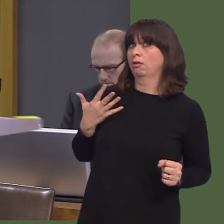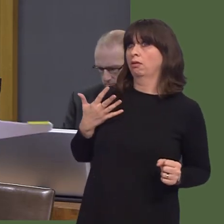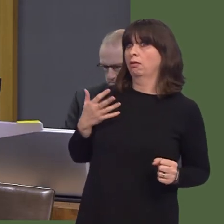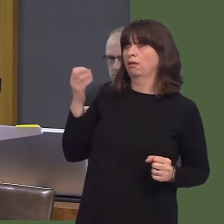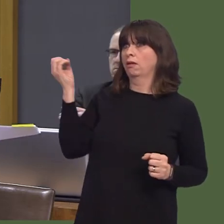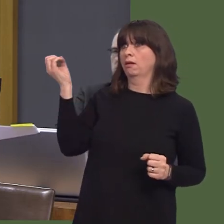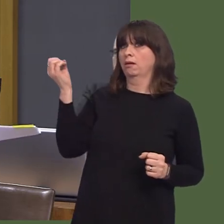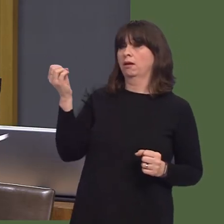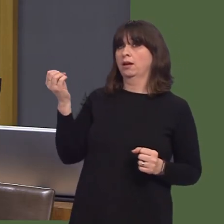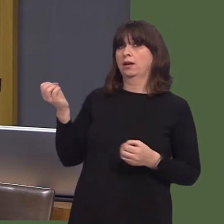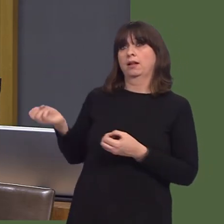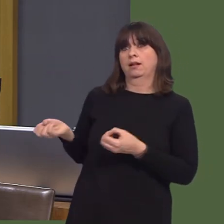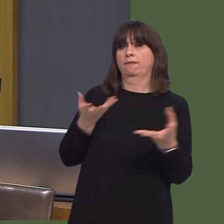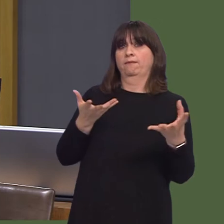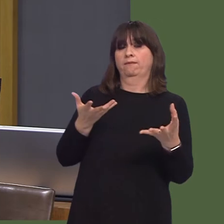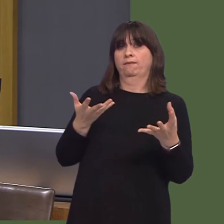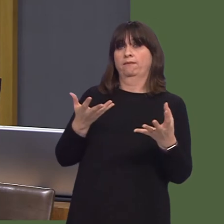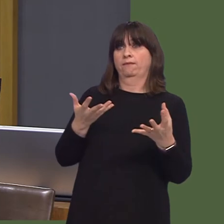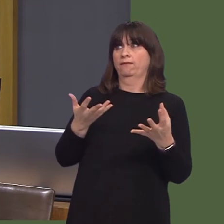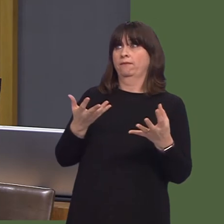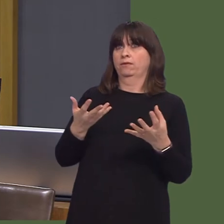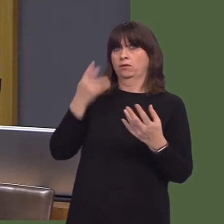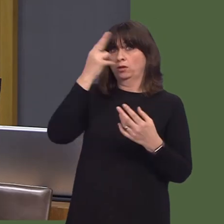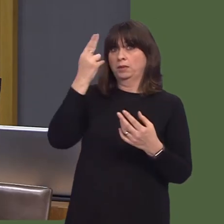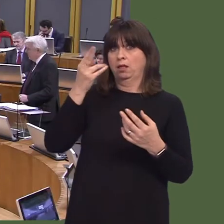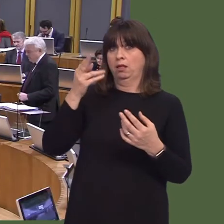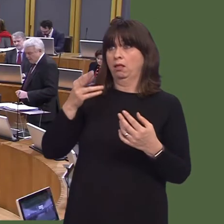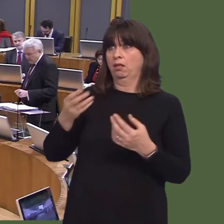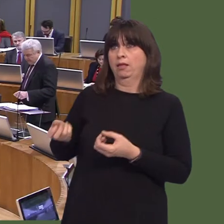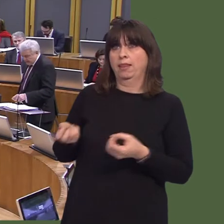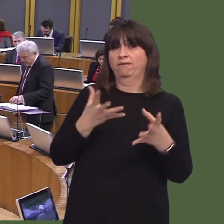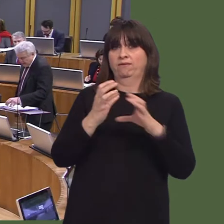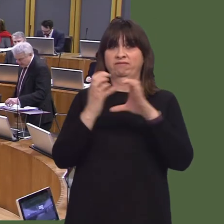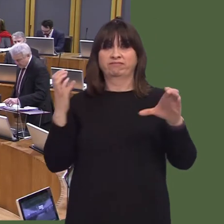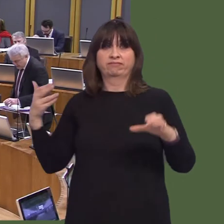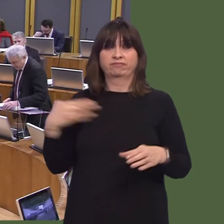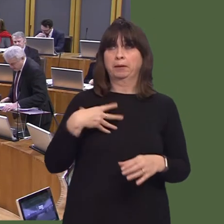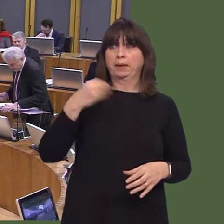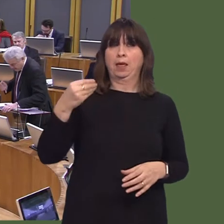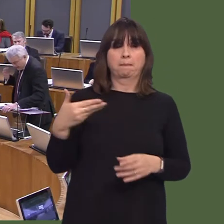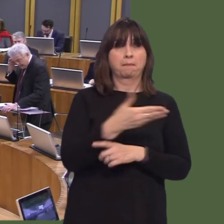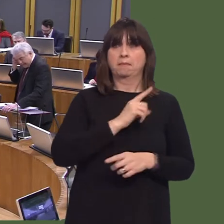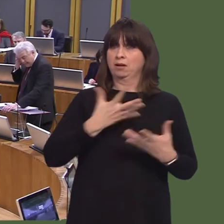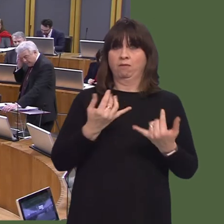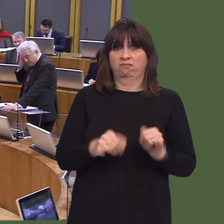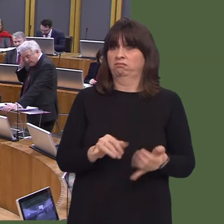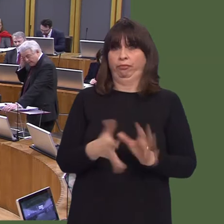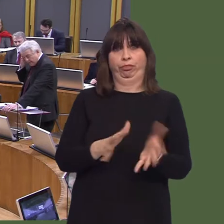John Griffiths AM: First Minister, for the reasons that you have mentioned and others, we do have a worrying level of rough-sleeping and begging on our streets and I think that's